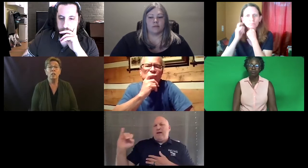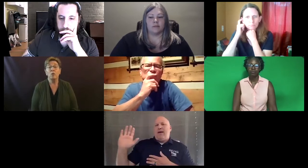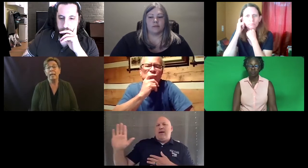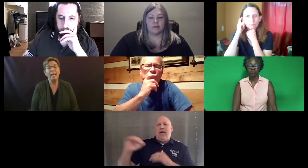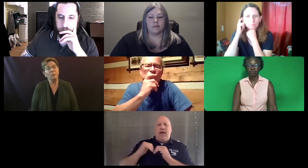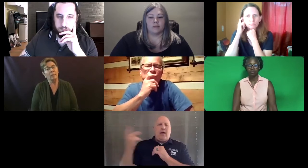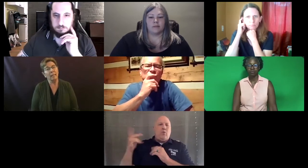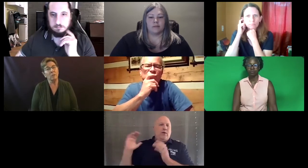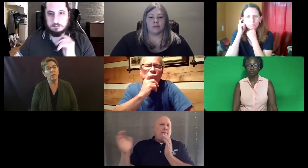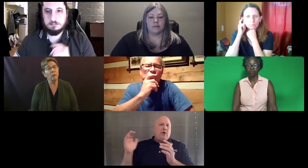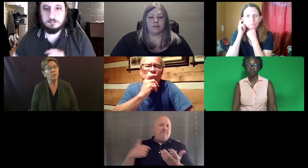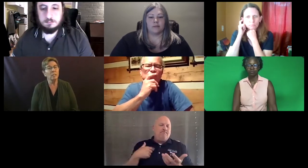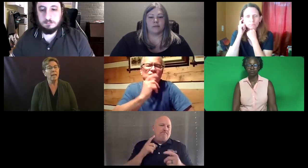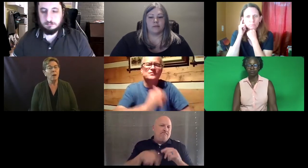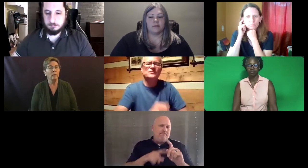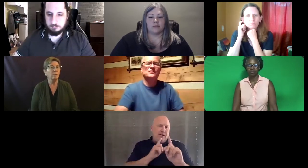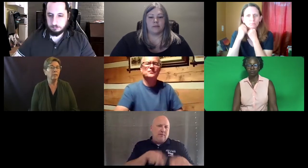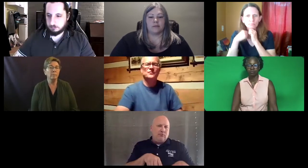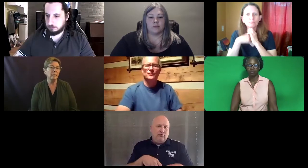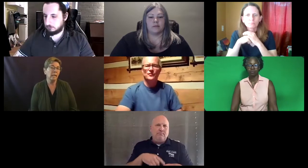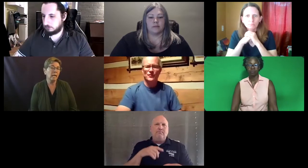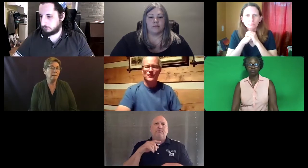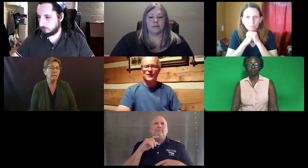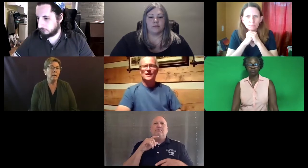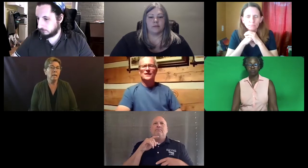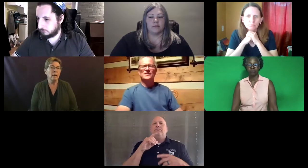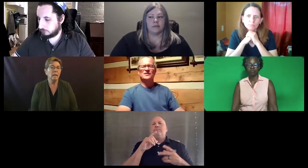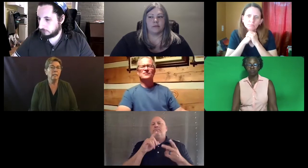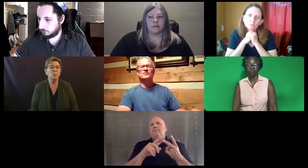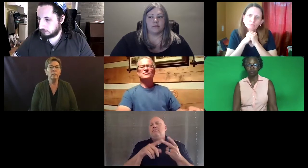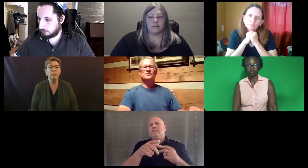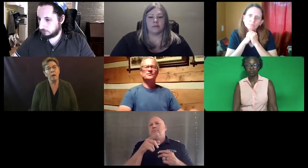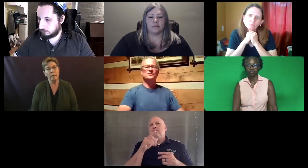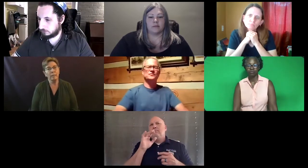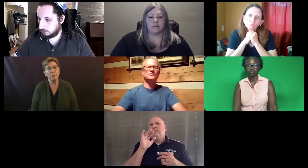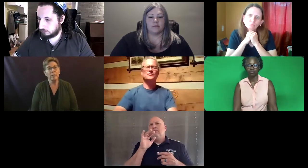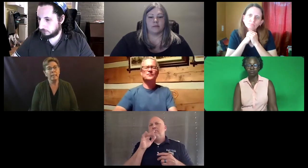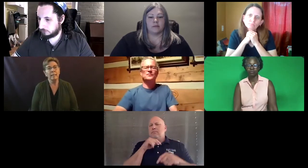So I can't really answer that question as to how we compare to BEI. I don't know how to answer that.